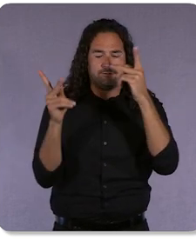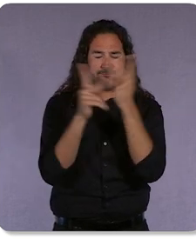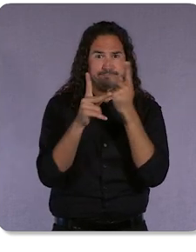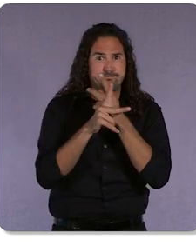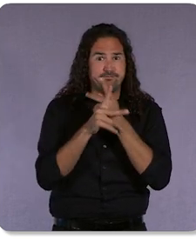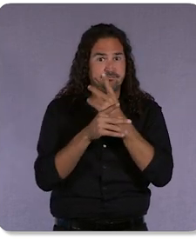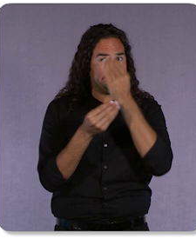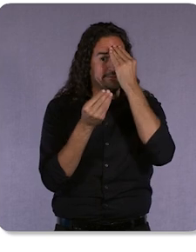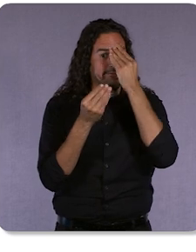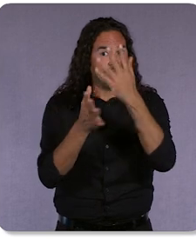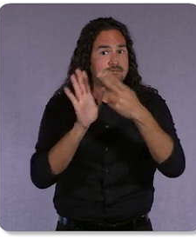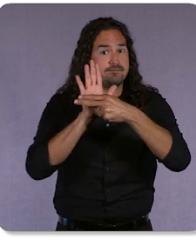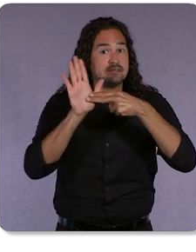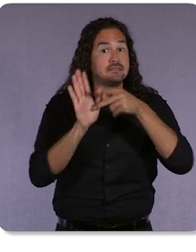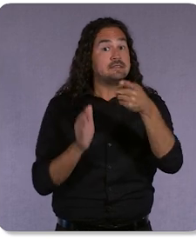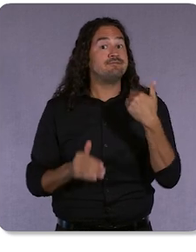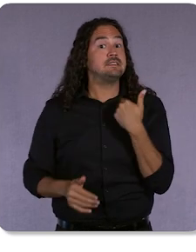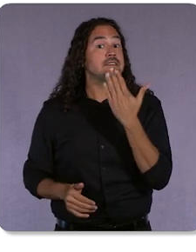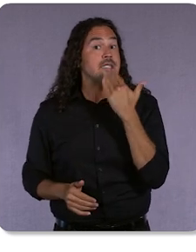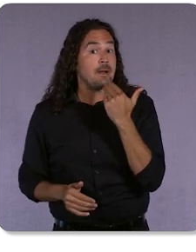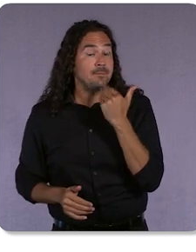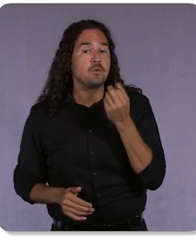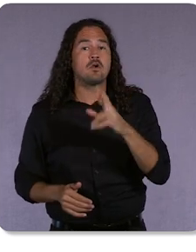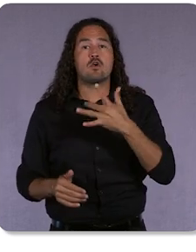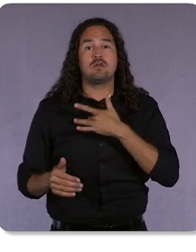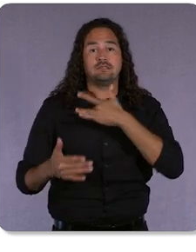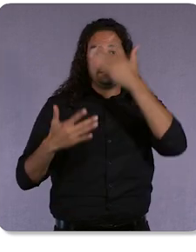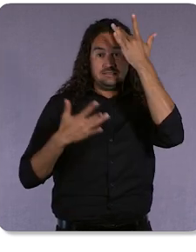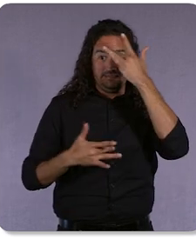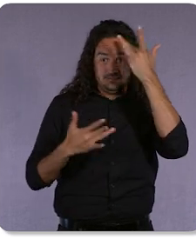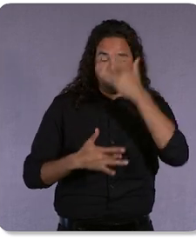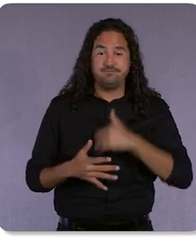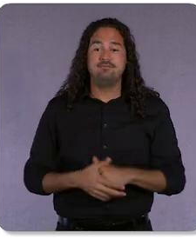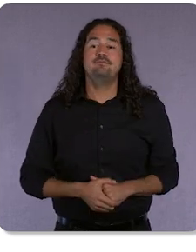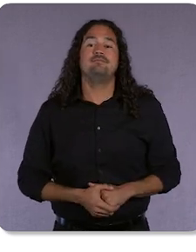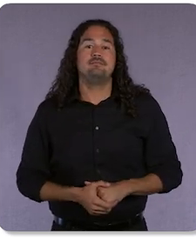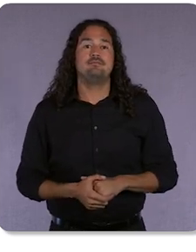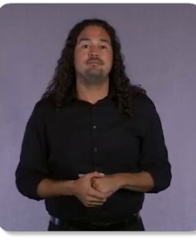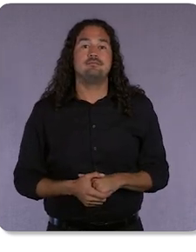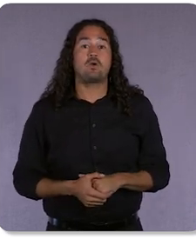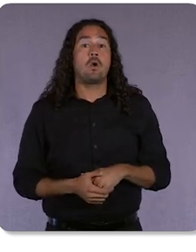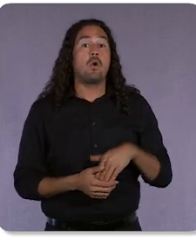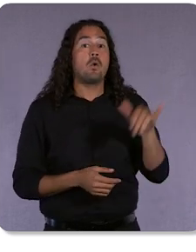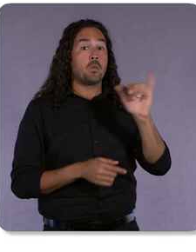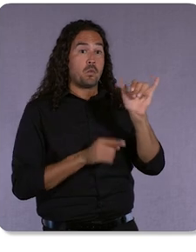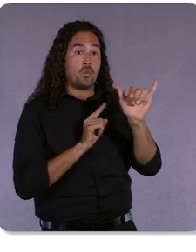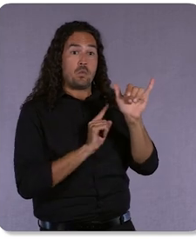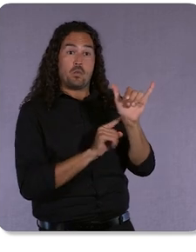like cardiovascular disease and diabetes. Ads is actually one of the first teams at Google